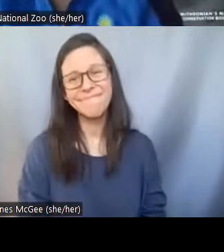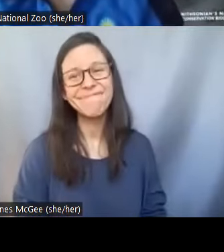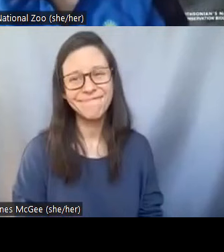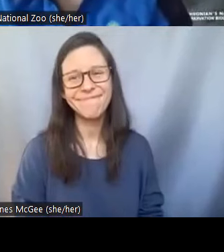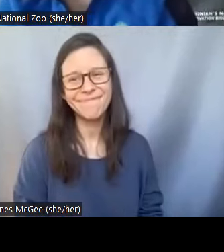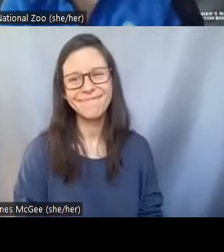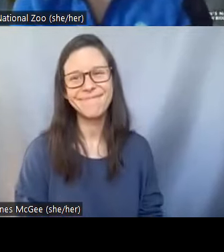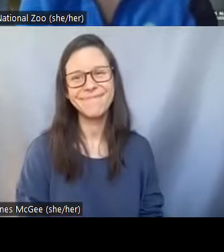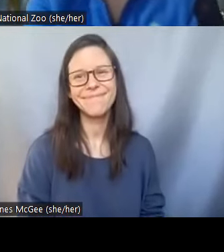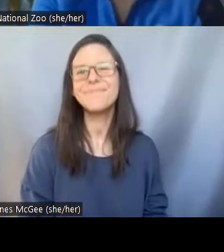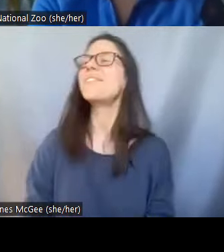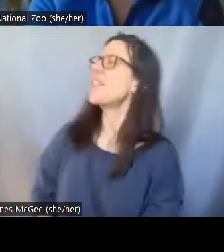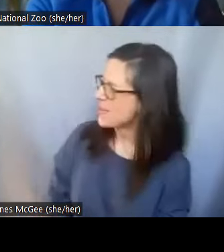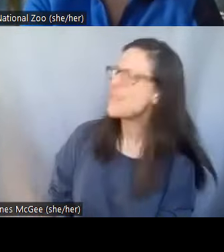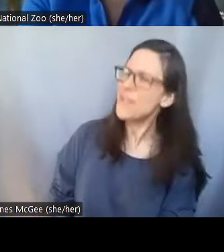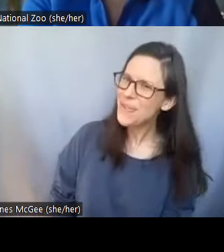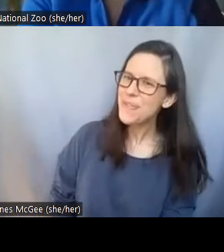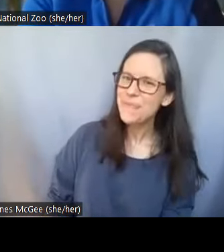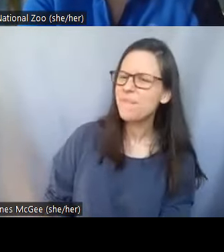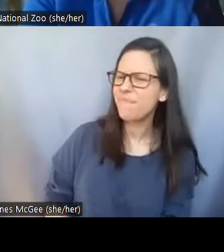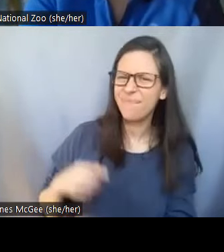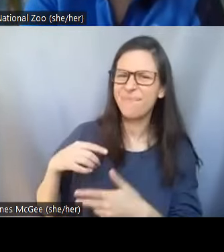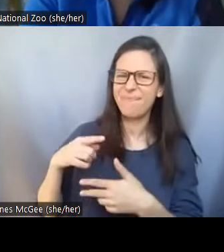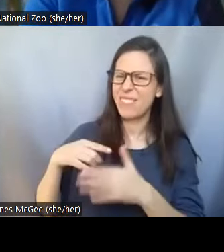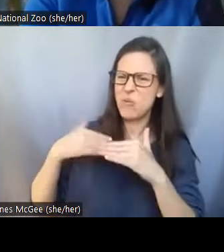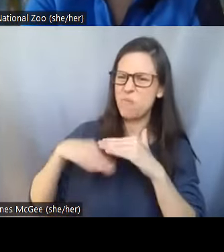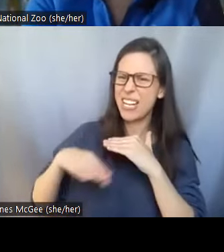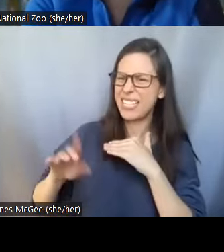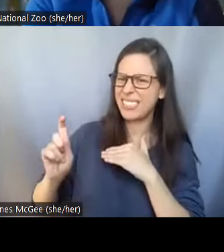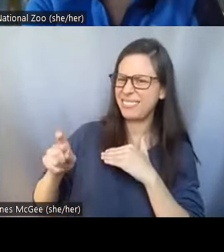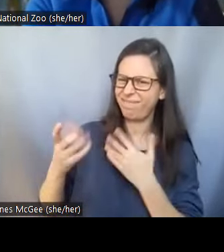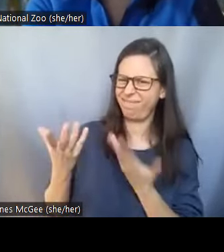Shellie: Yeah so let's talk about breeding needs, how are these biobanks being used for breeding?